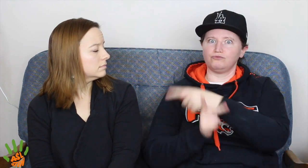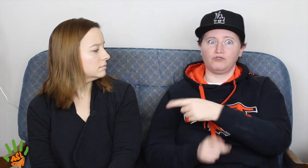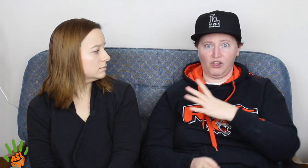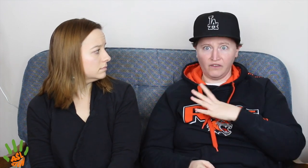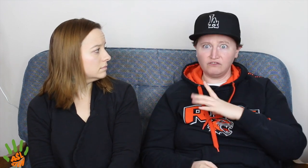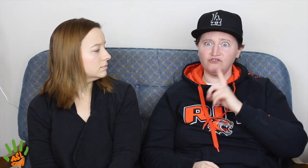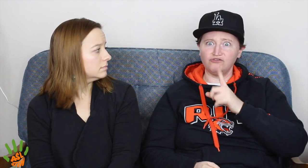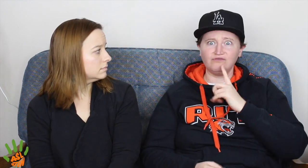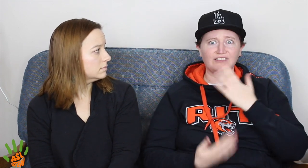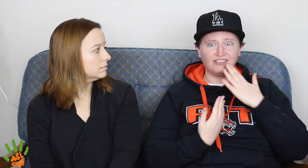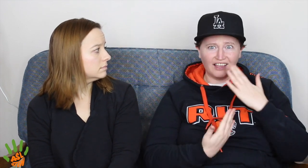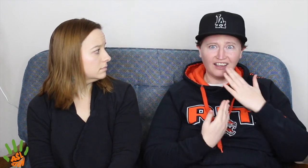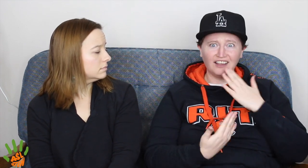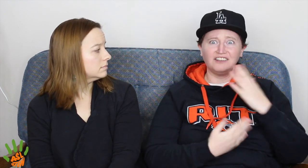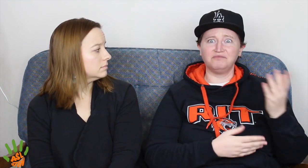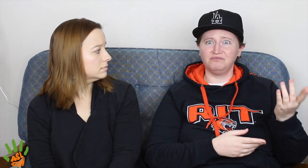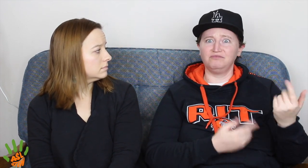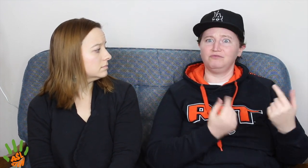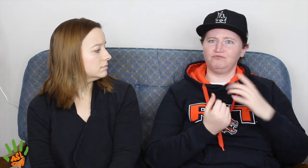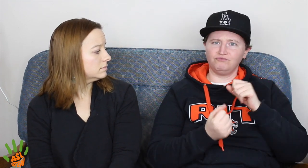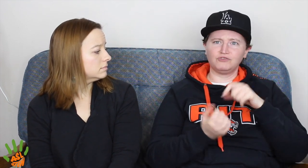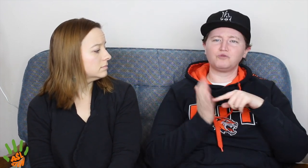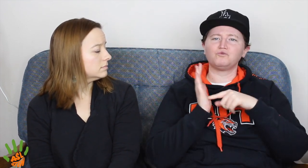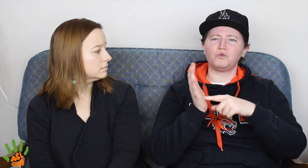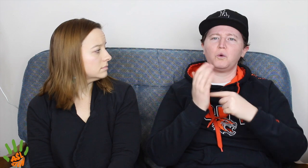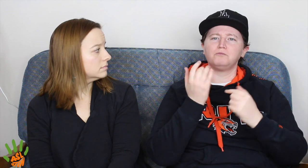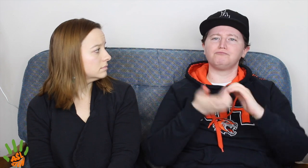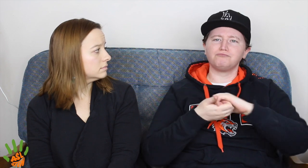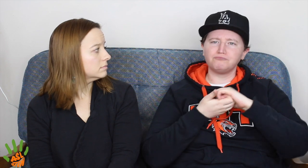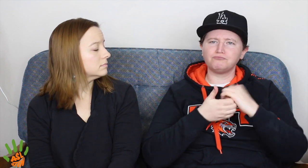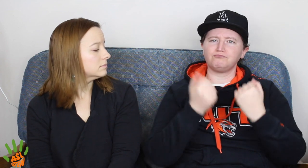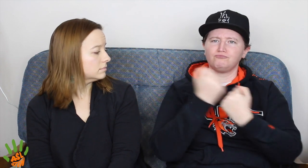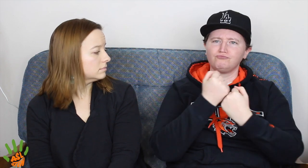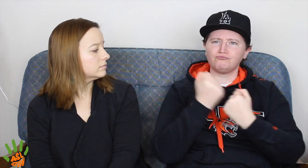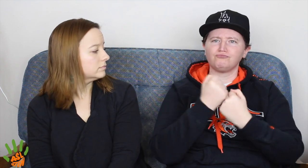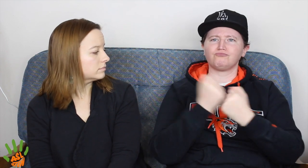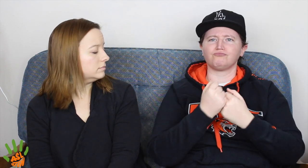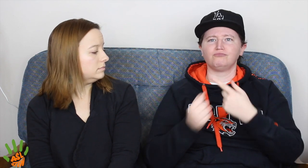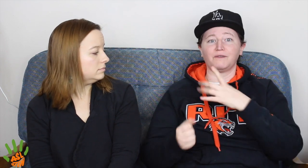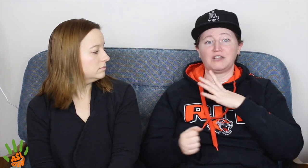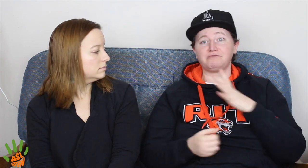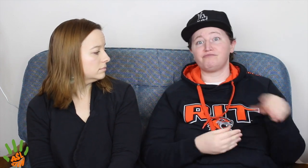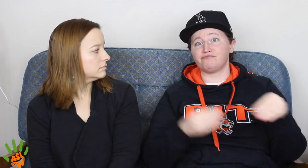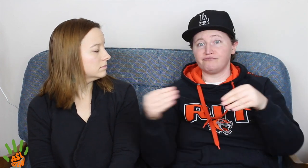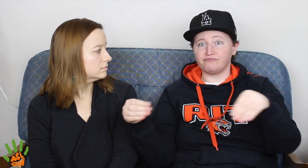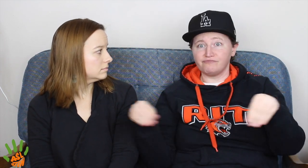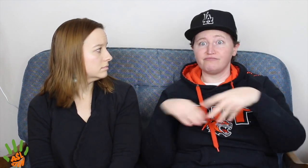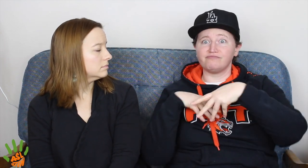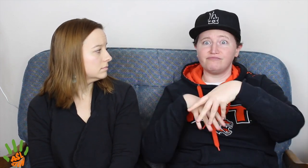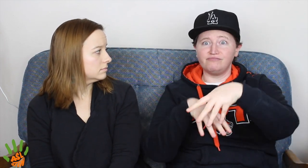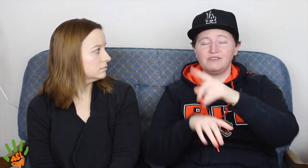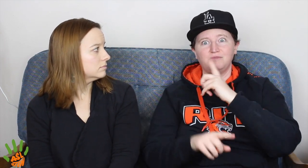So they loaned that to the protesters and the protesters were very thankful. Just to show solidarity between the two groups.